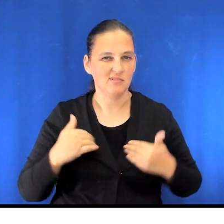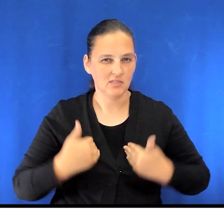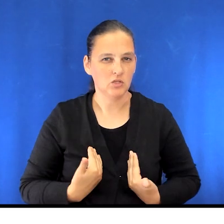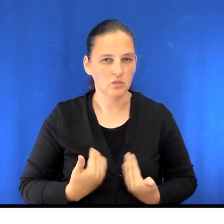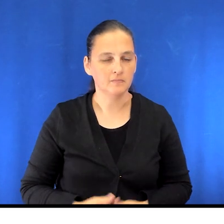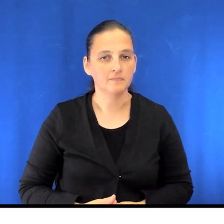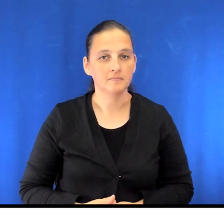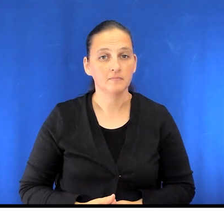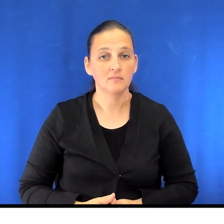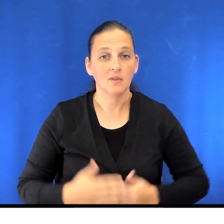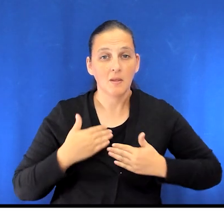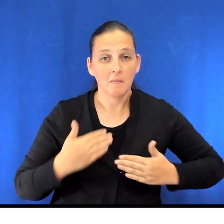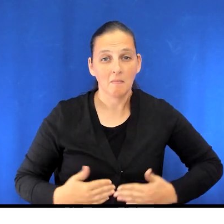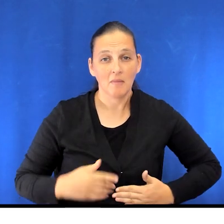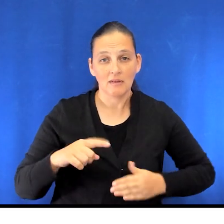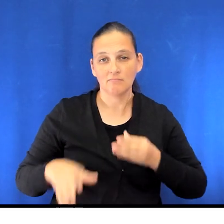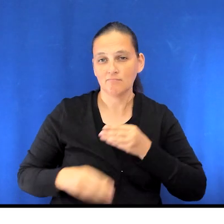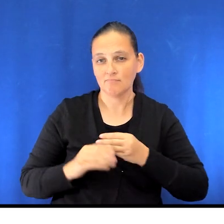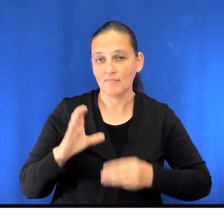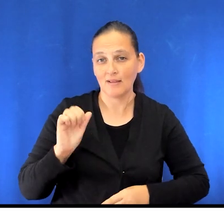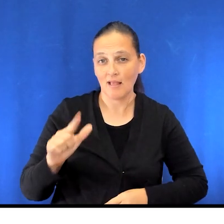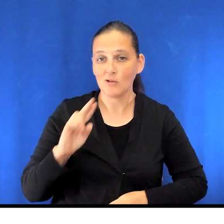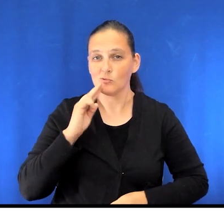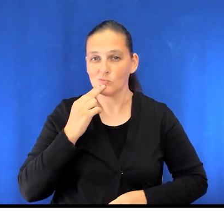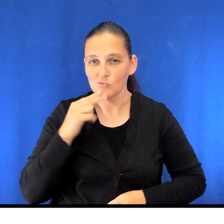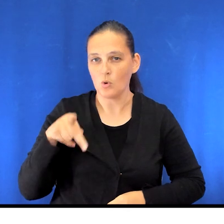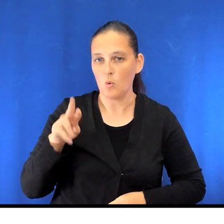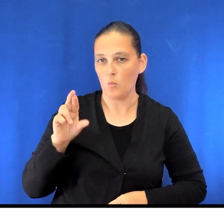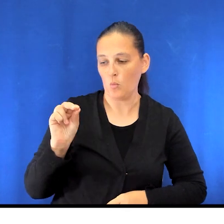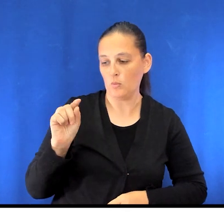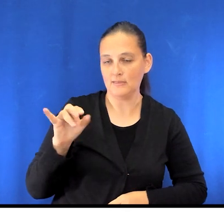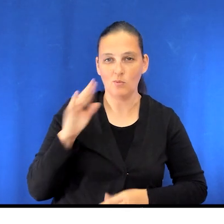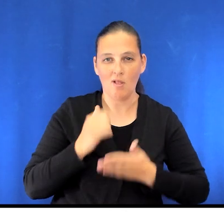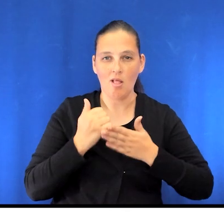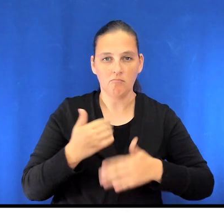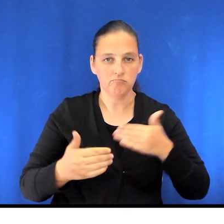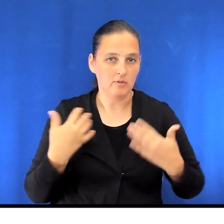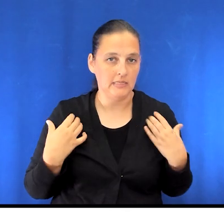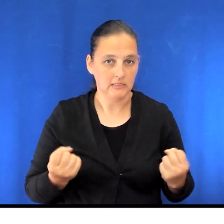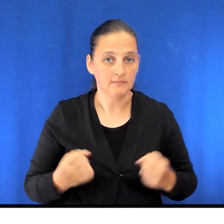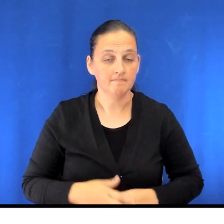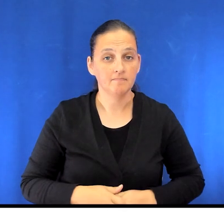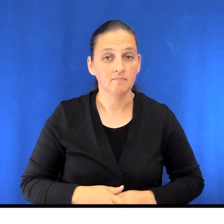Your body will need extra calories, nutrients, and especially protein to heal after surgery. The diet you follow at home